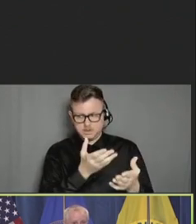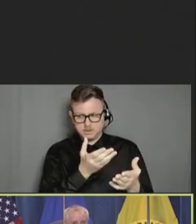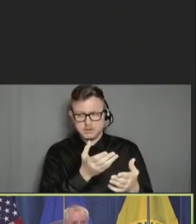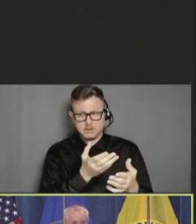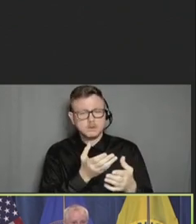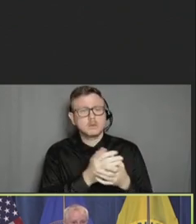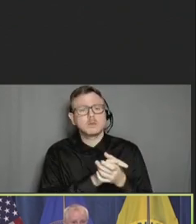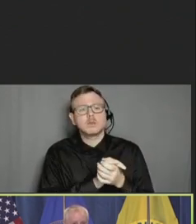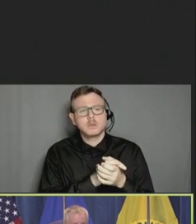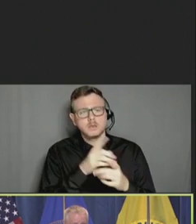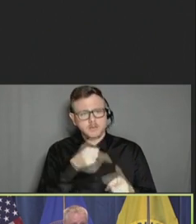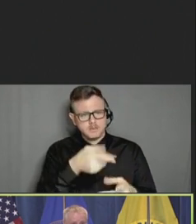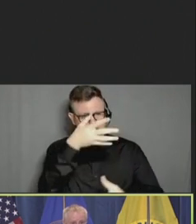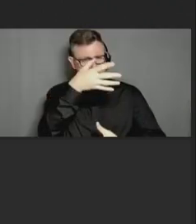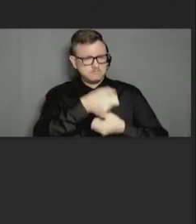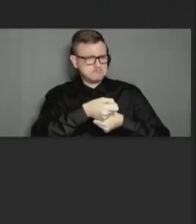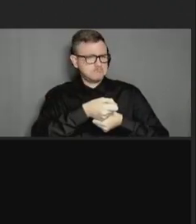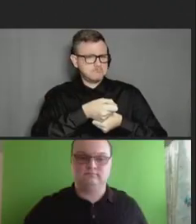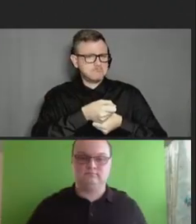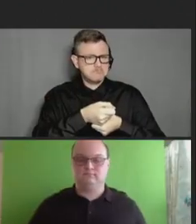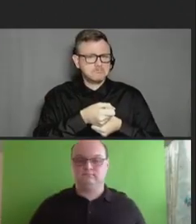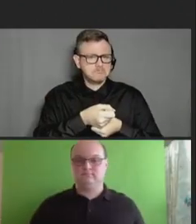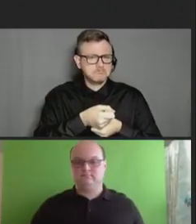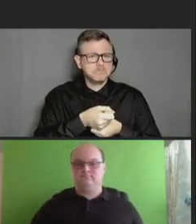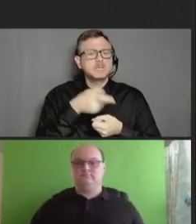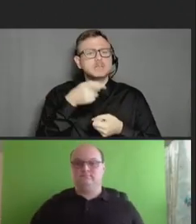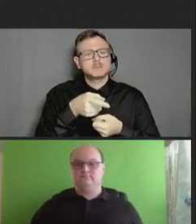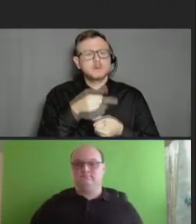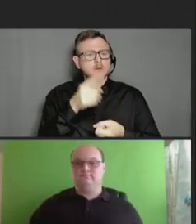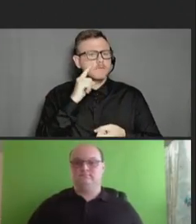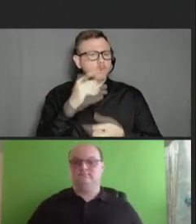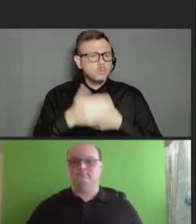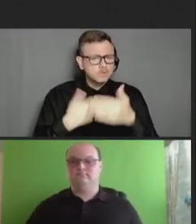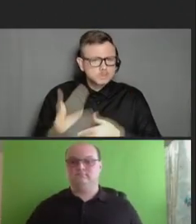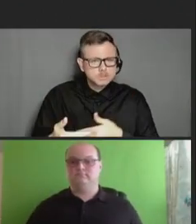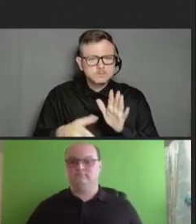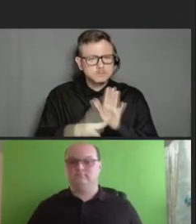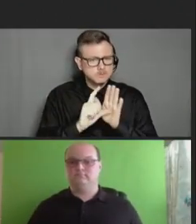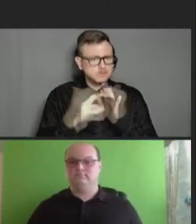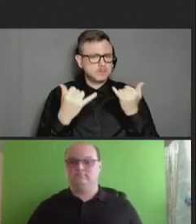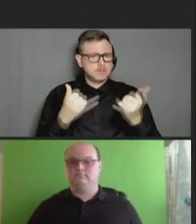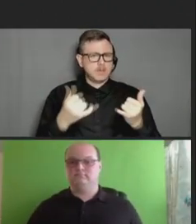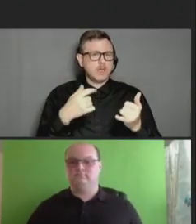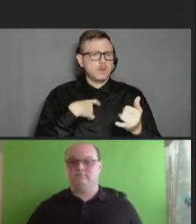a summary report of VaST procedures and review that are now being developed for a journal.